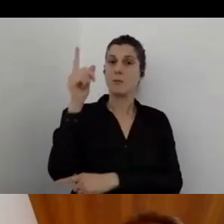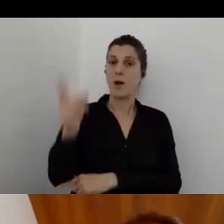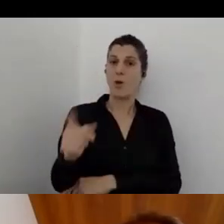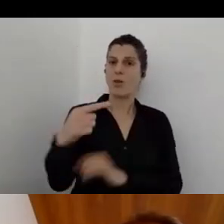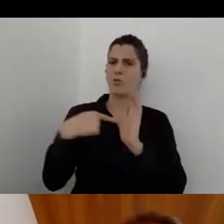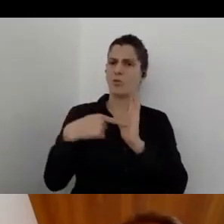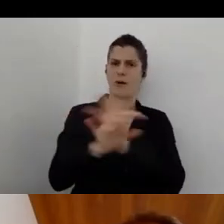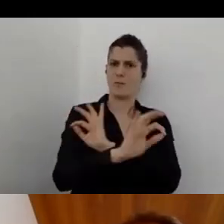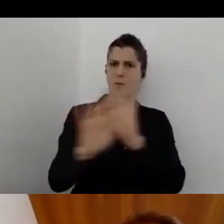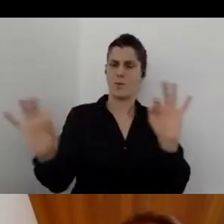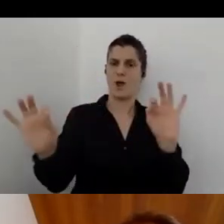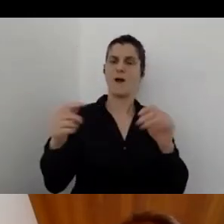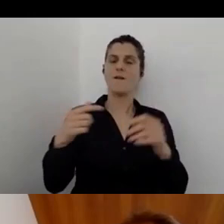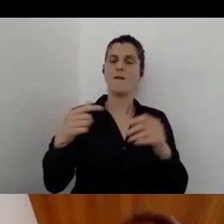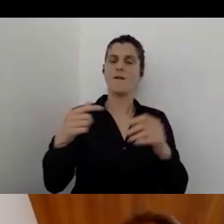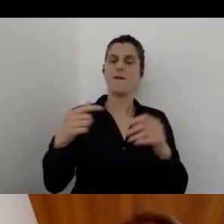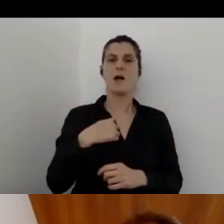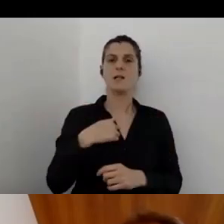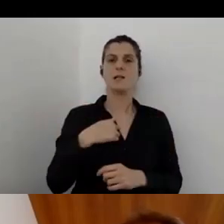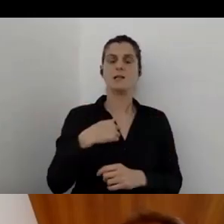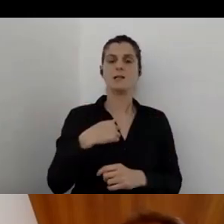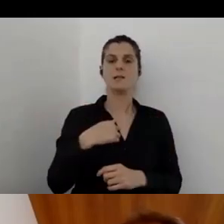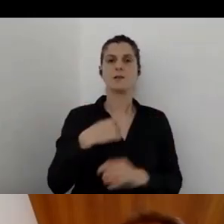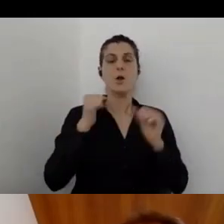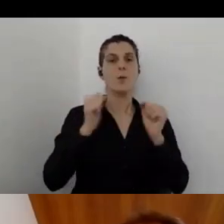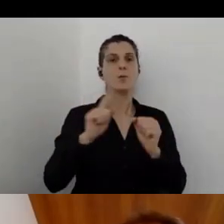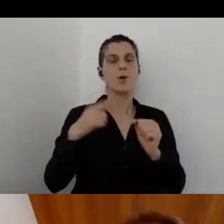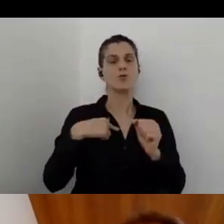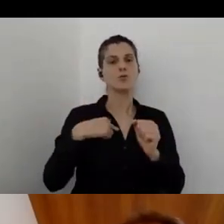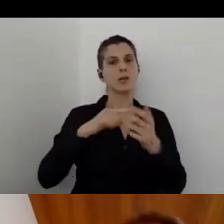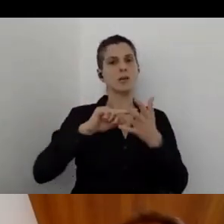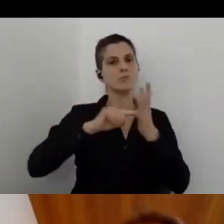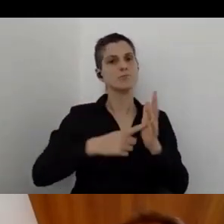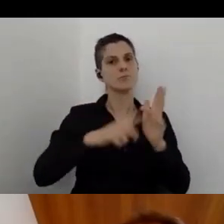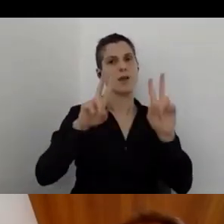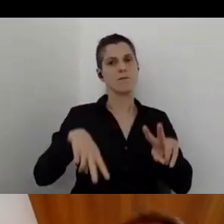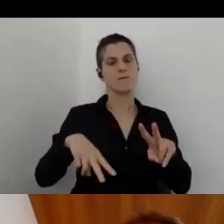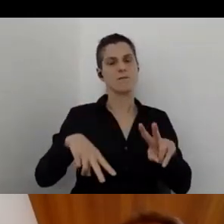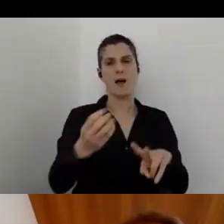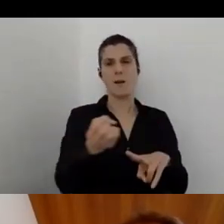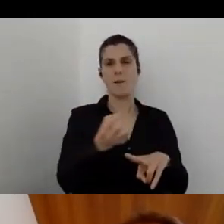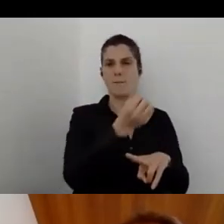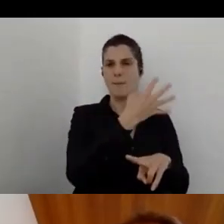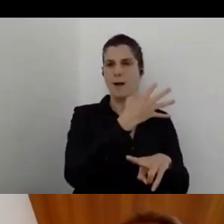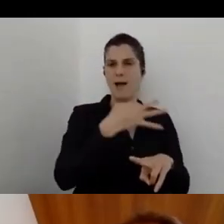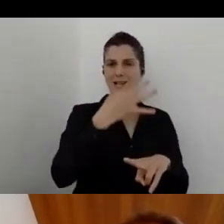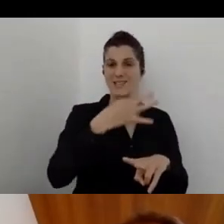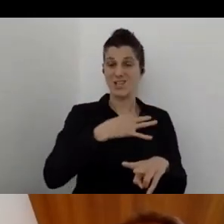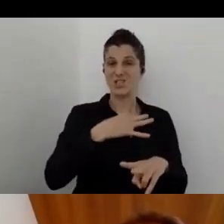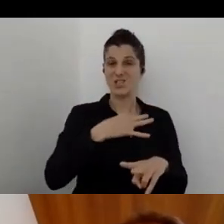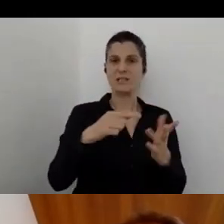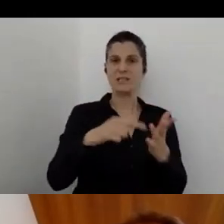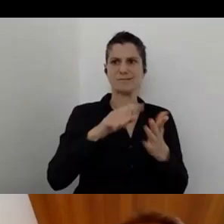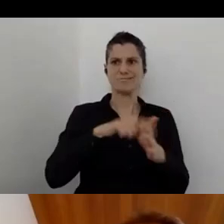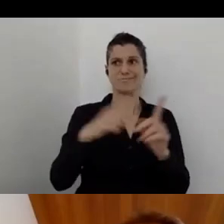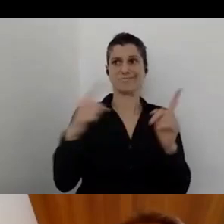and I'm not sure how much I emphasize it in my presentation because I didn't have enough time to do so.